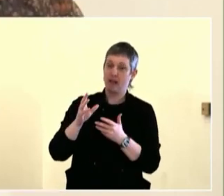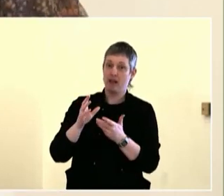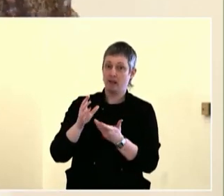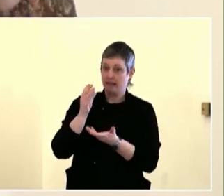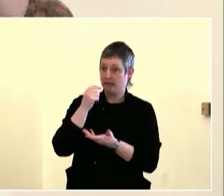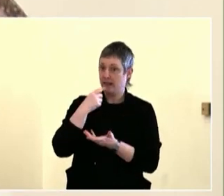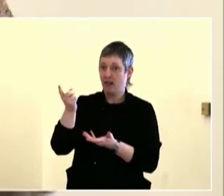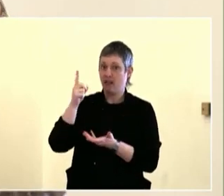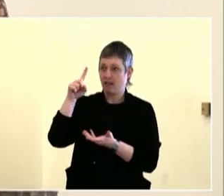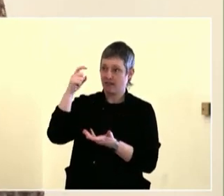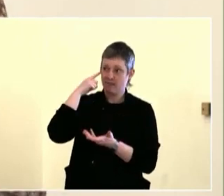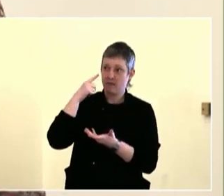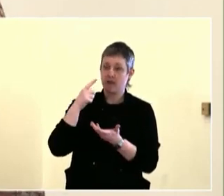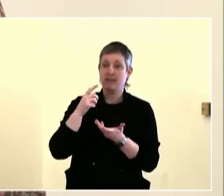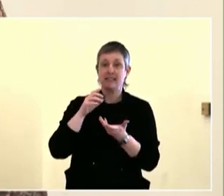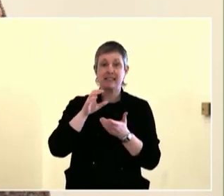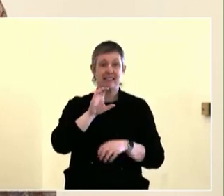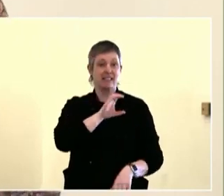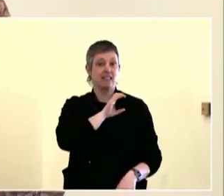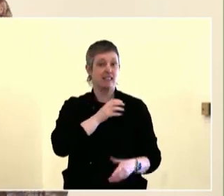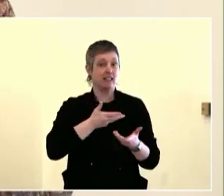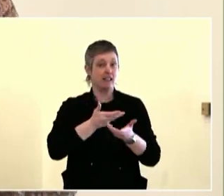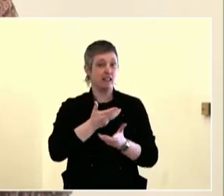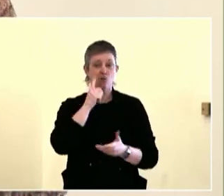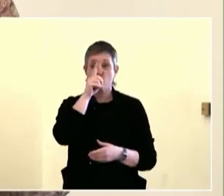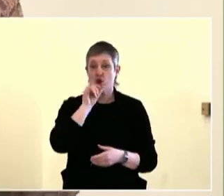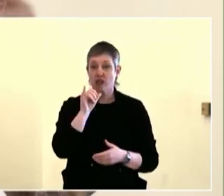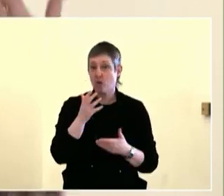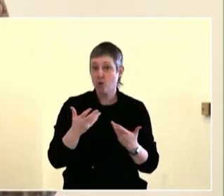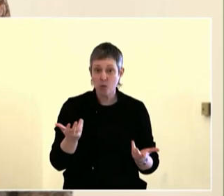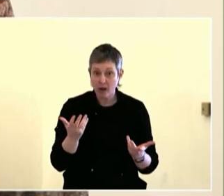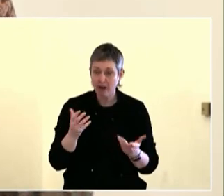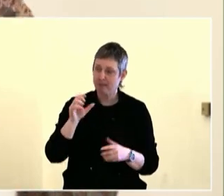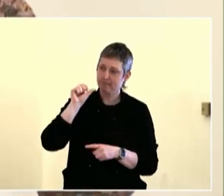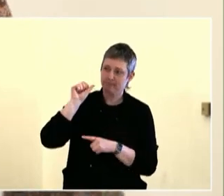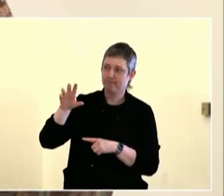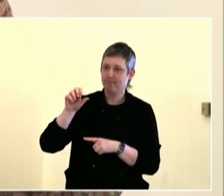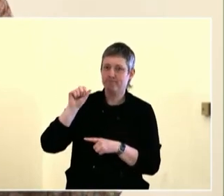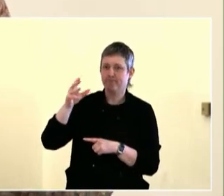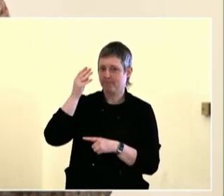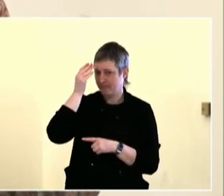Hi, we talked an awful lot about building community.